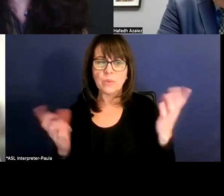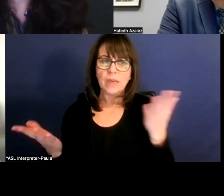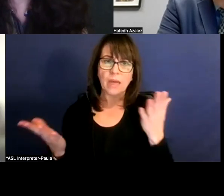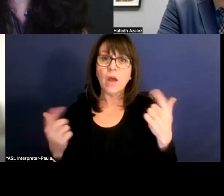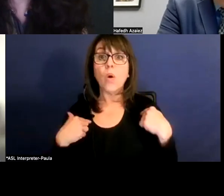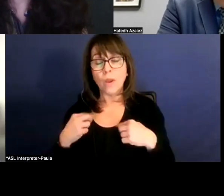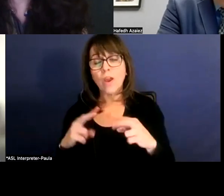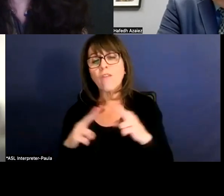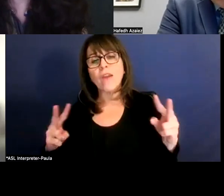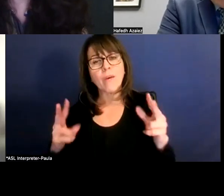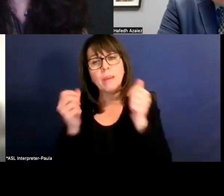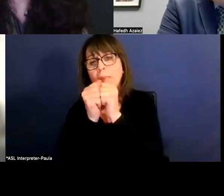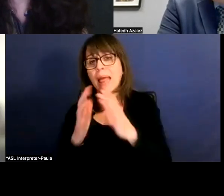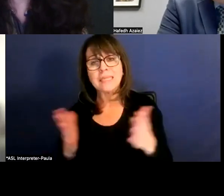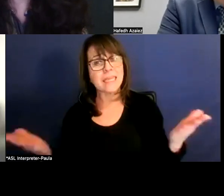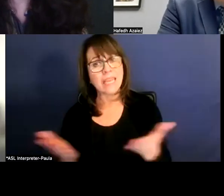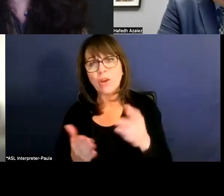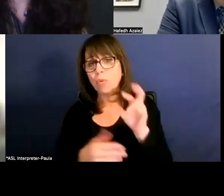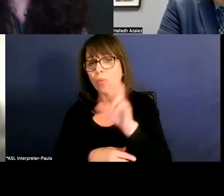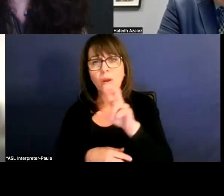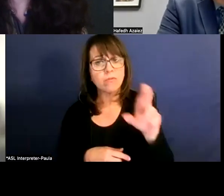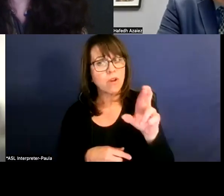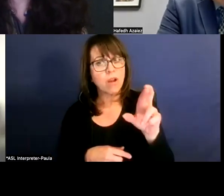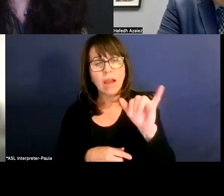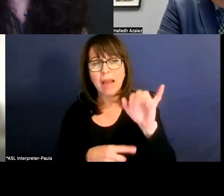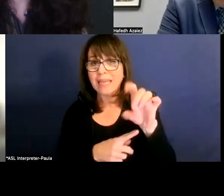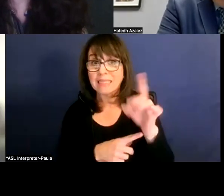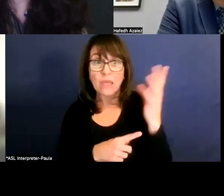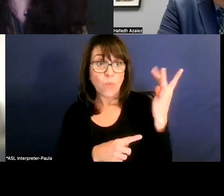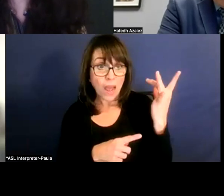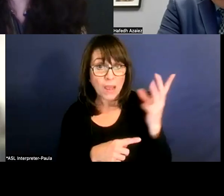very blessed here in Round Rock because our parents are really very much involved